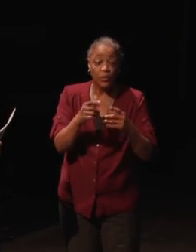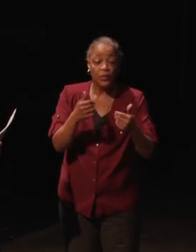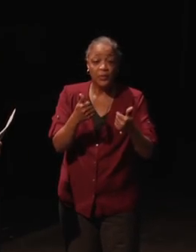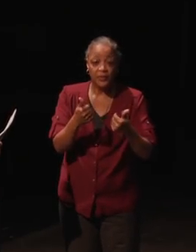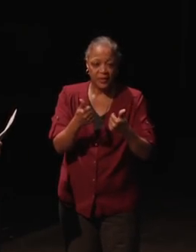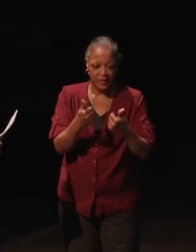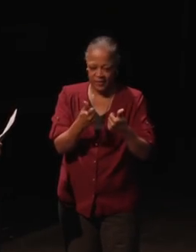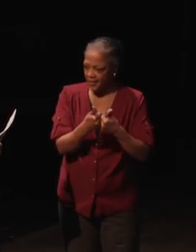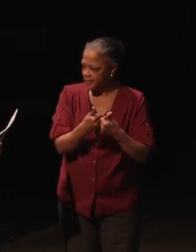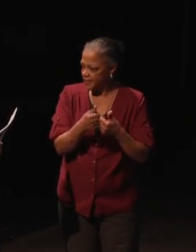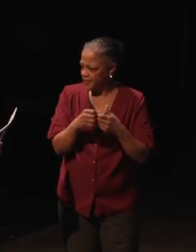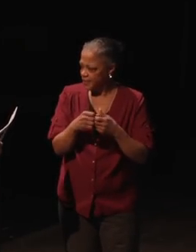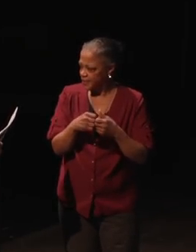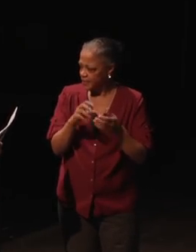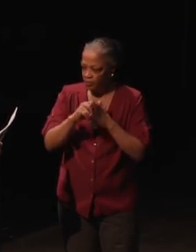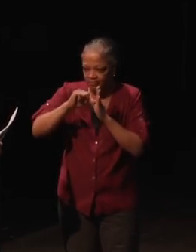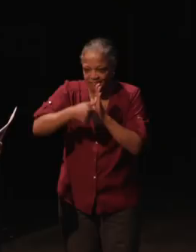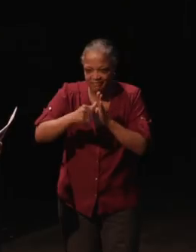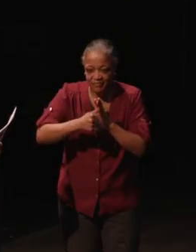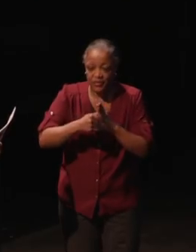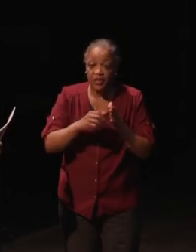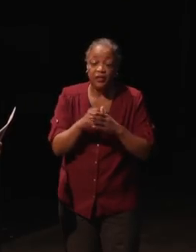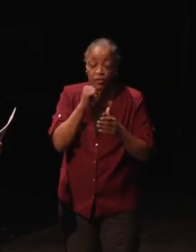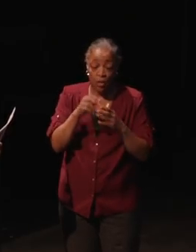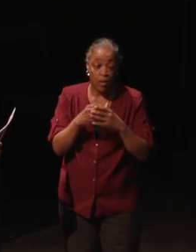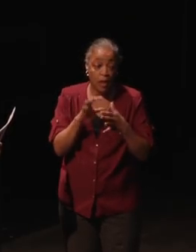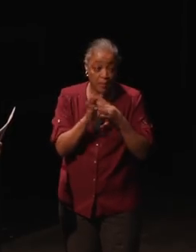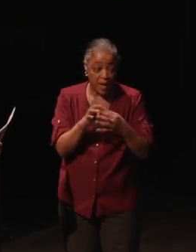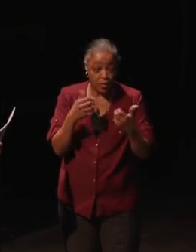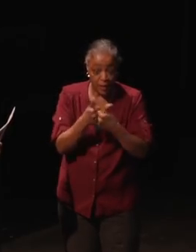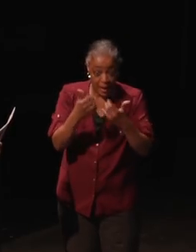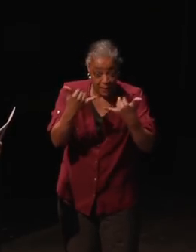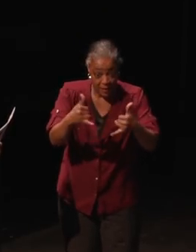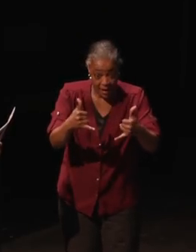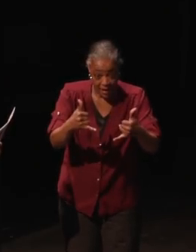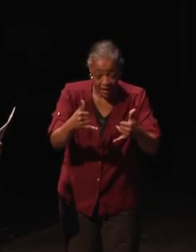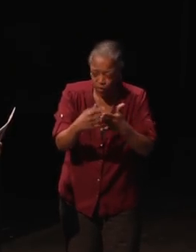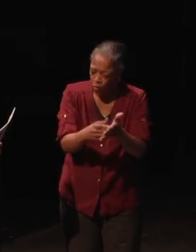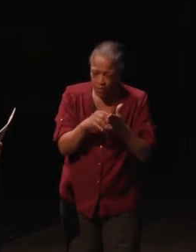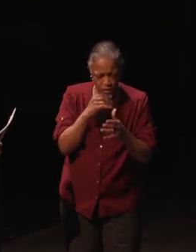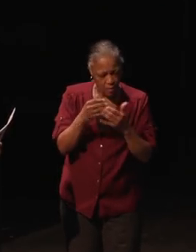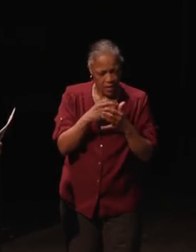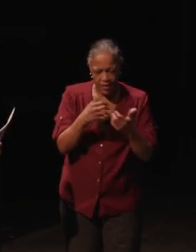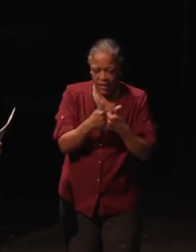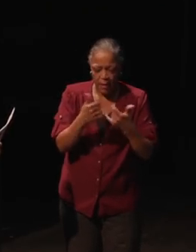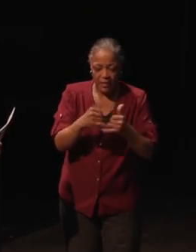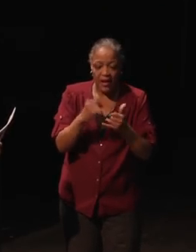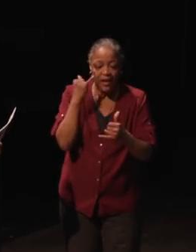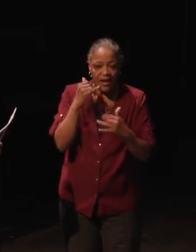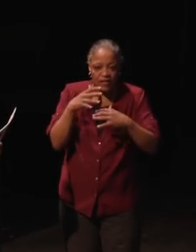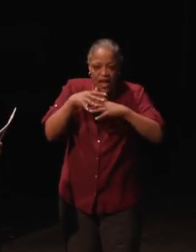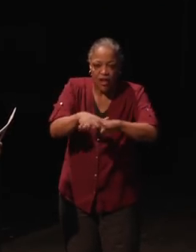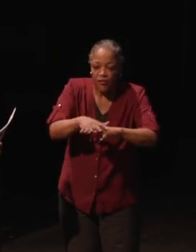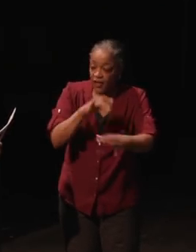just again I'll read on it, if the requirements don't apply to gameplay, if the interface is unrelated to